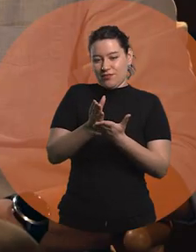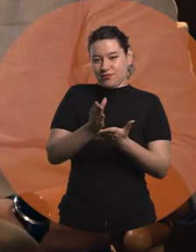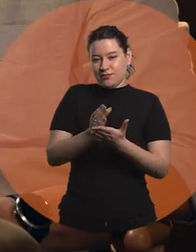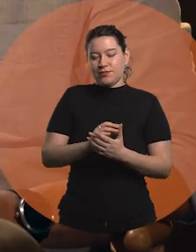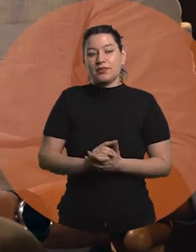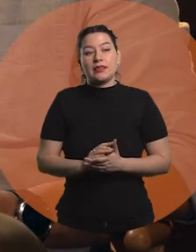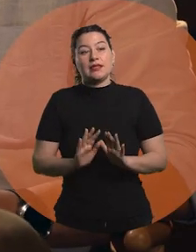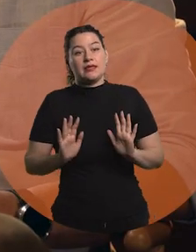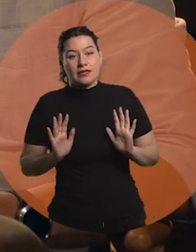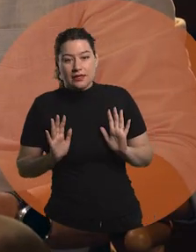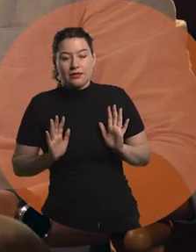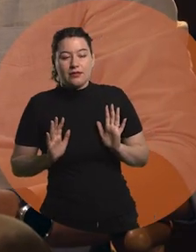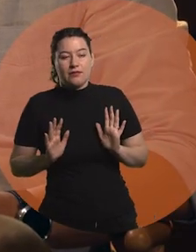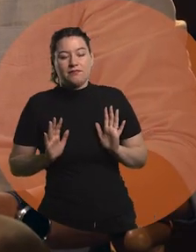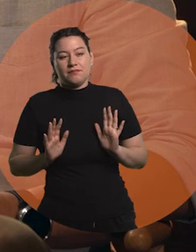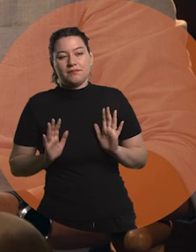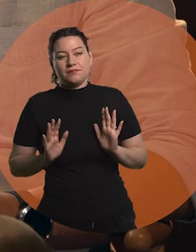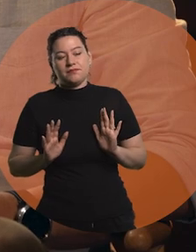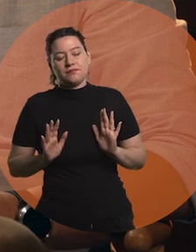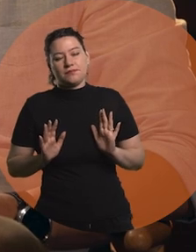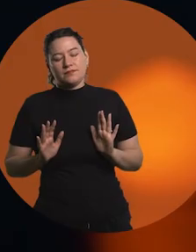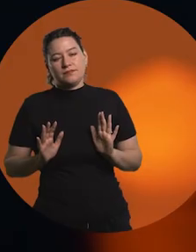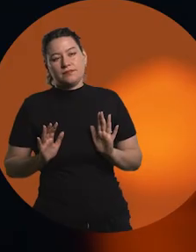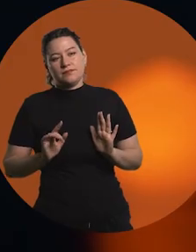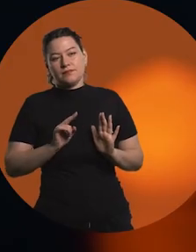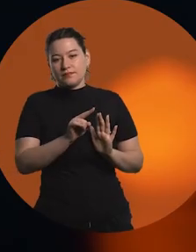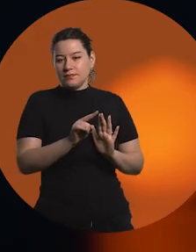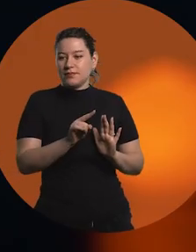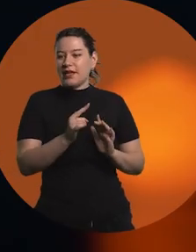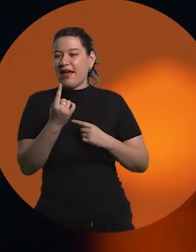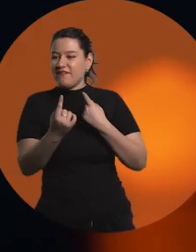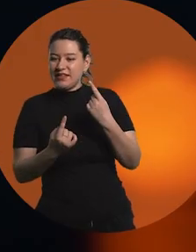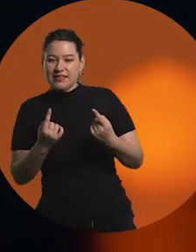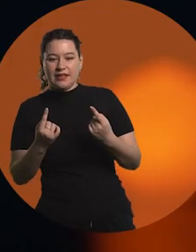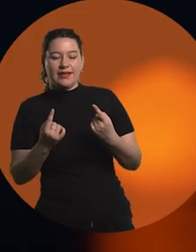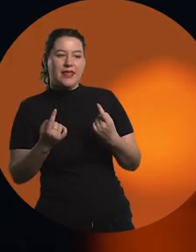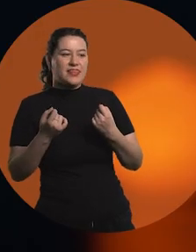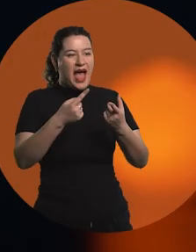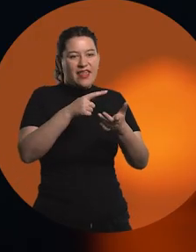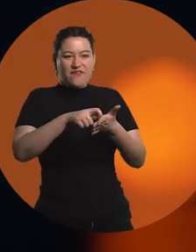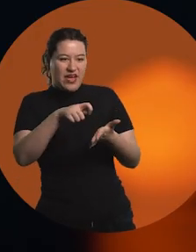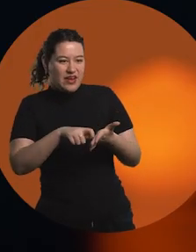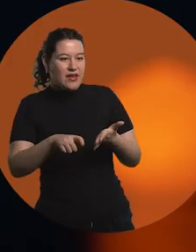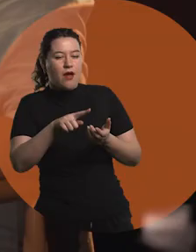For example, when we give students tasks to find information,